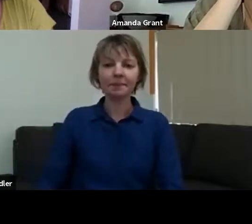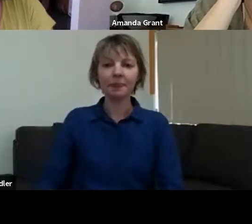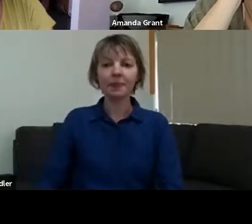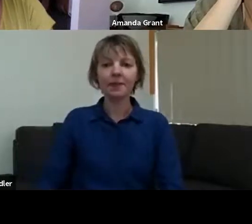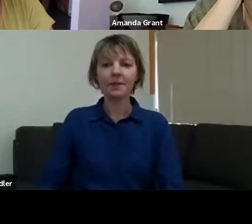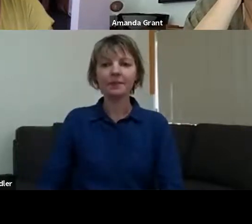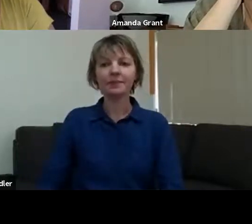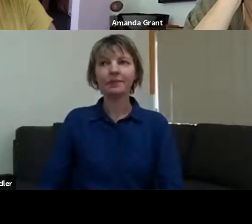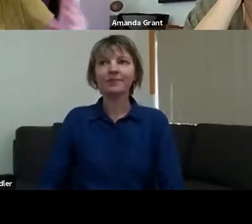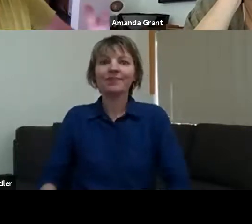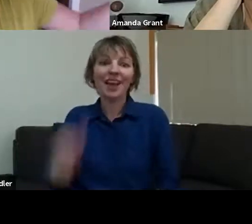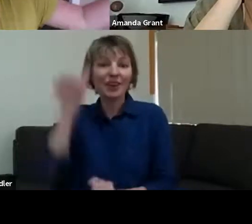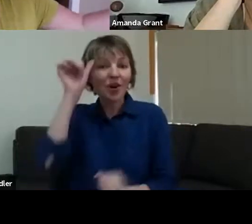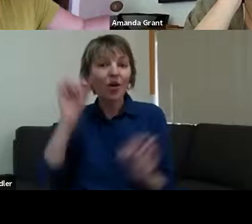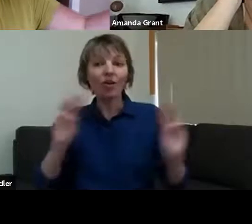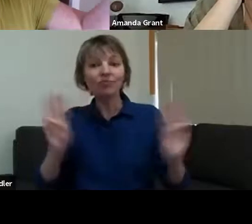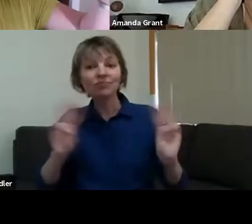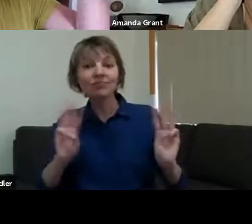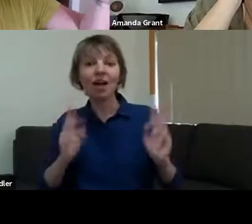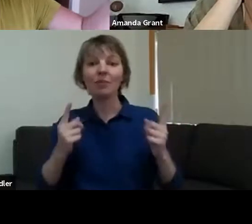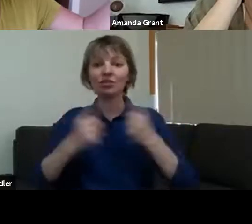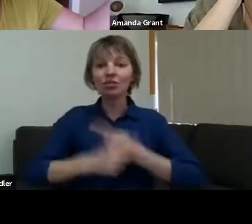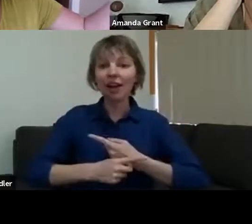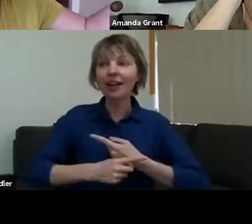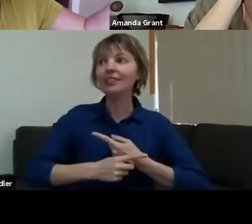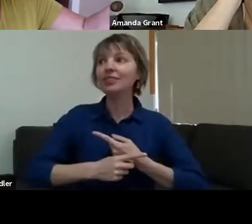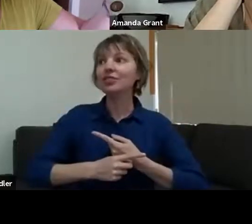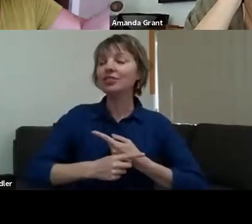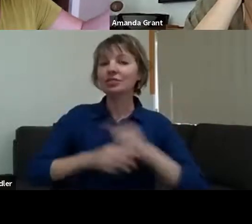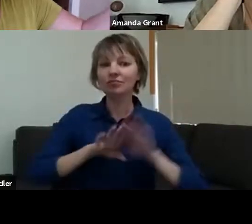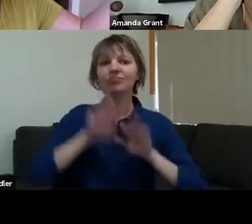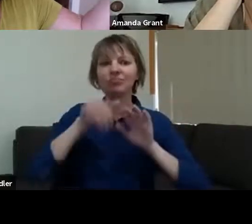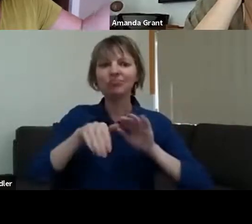line before the fire and see the impacts of the thinning, because